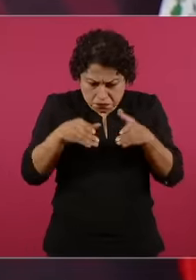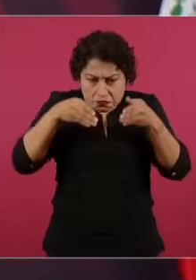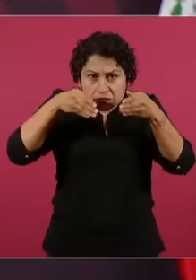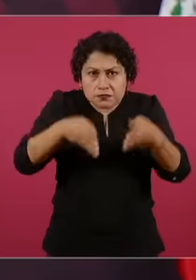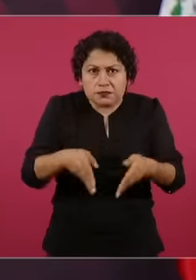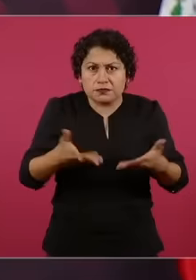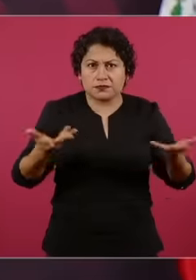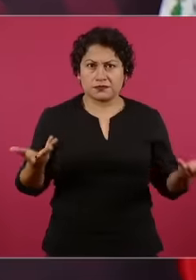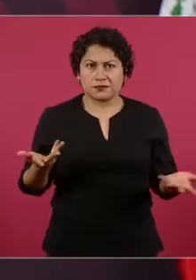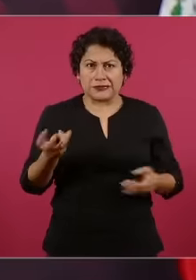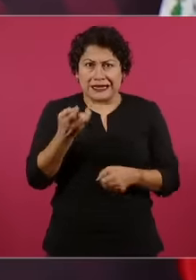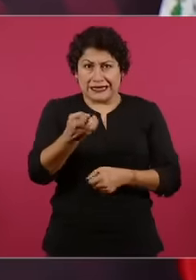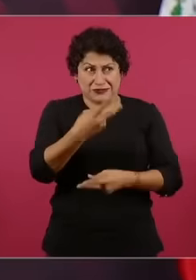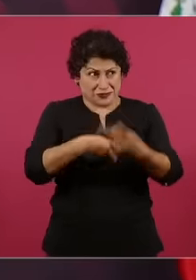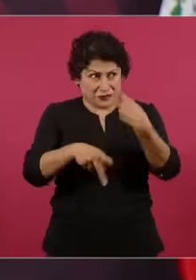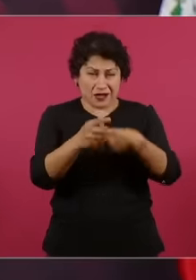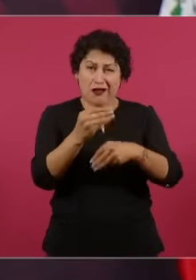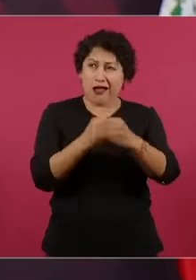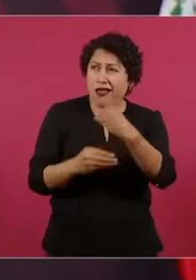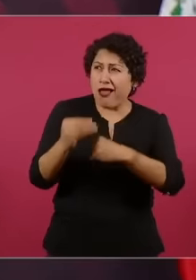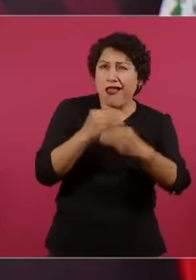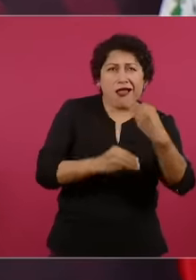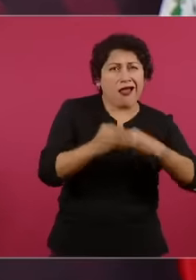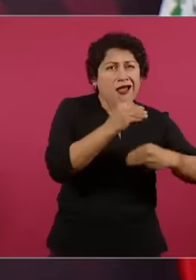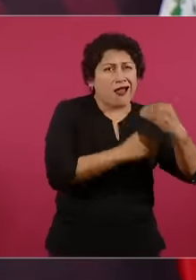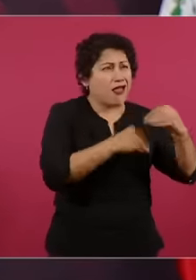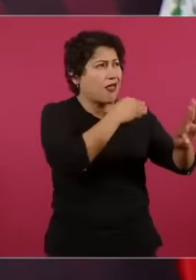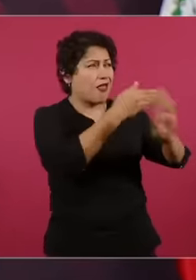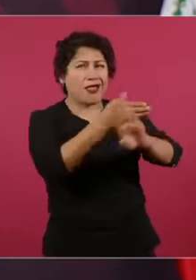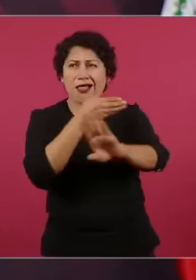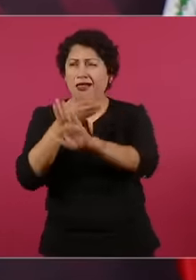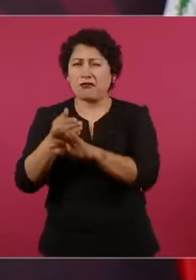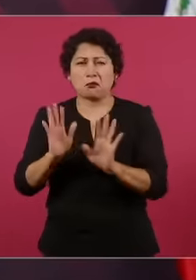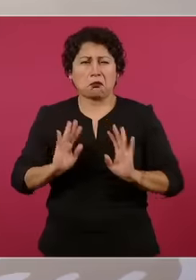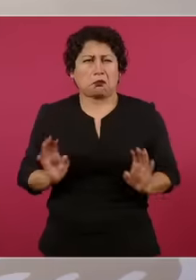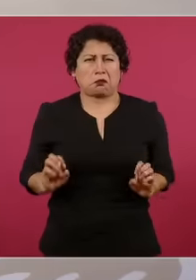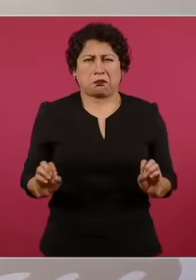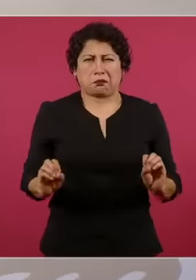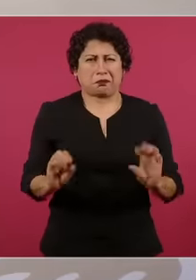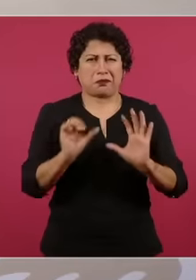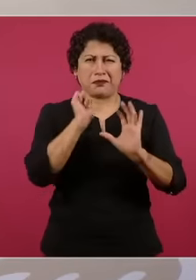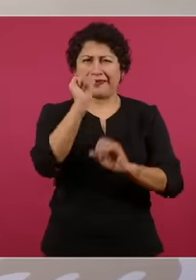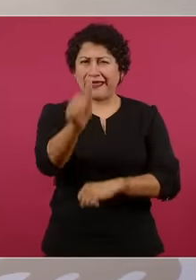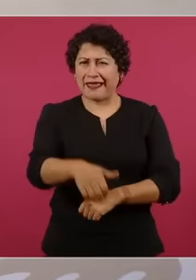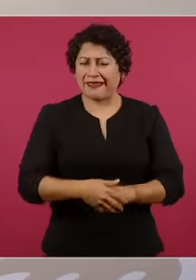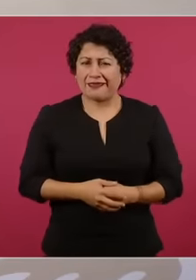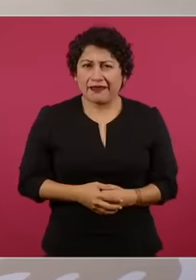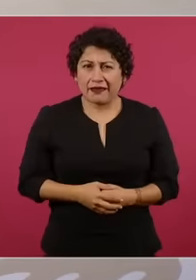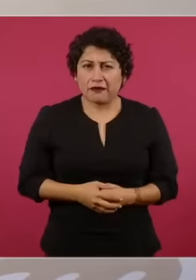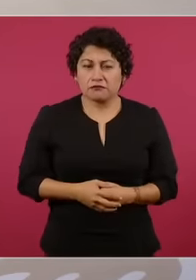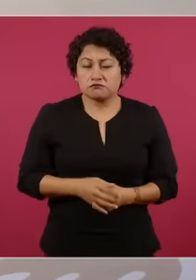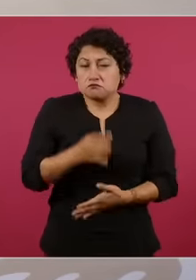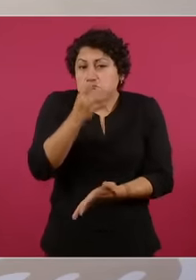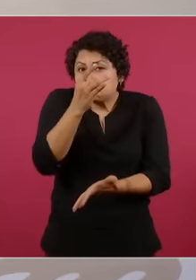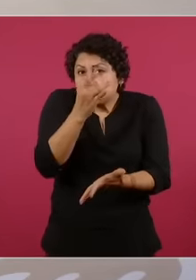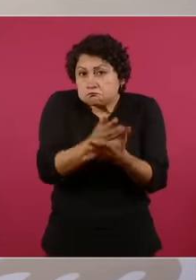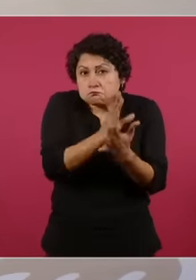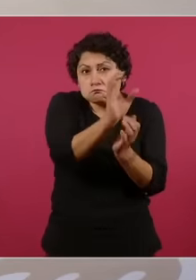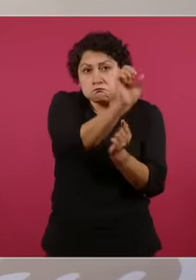with anyone with anyone it is nothing more than this clarifying things